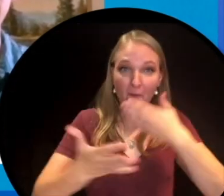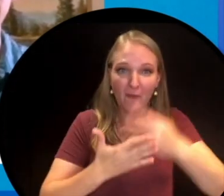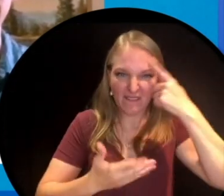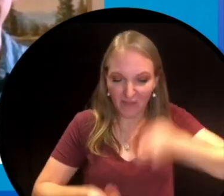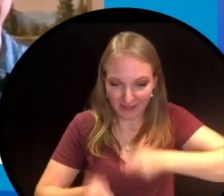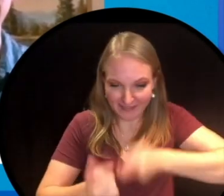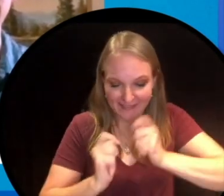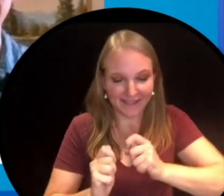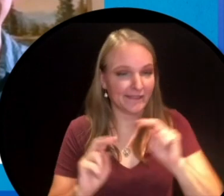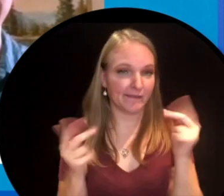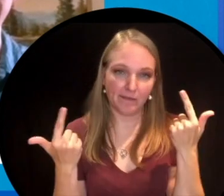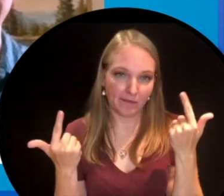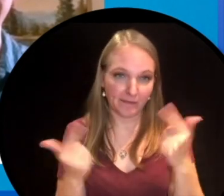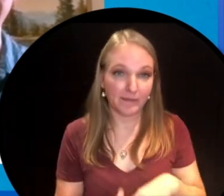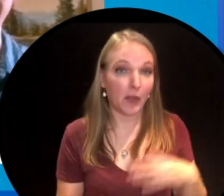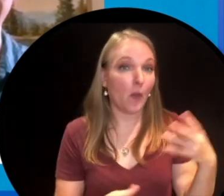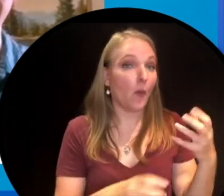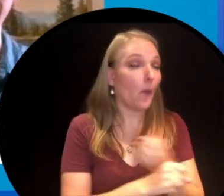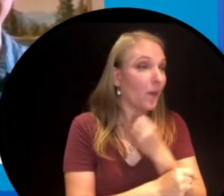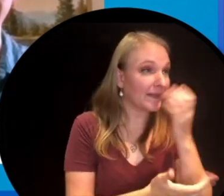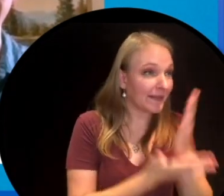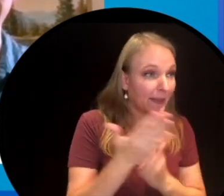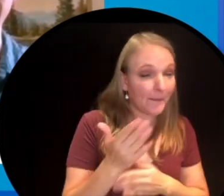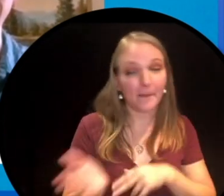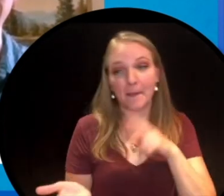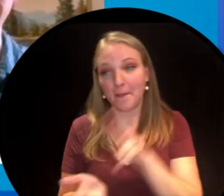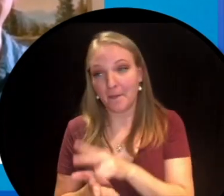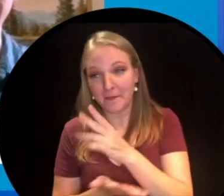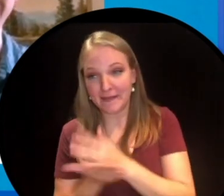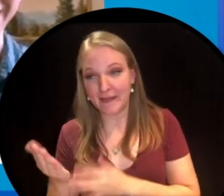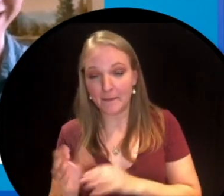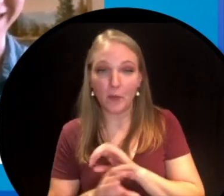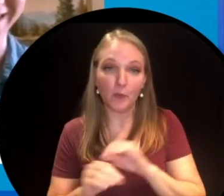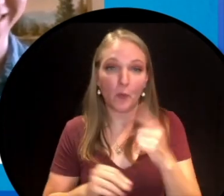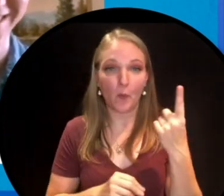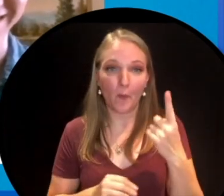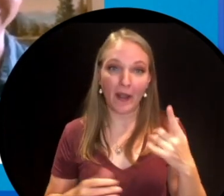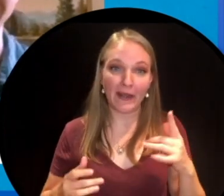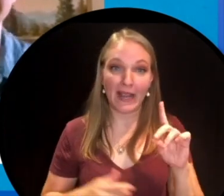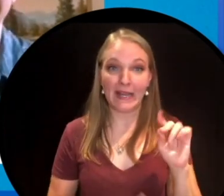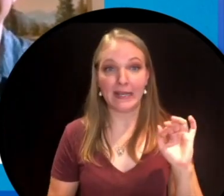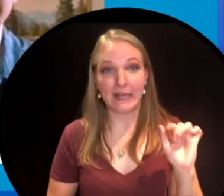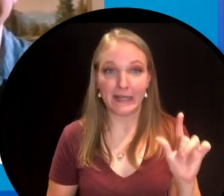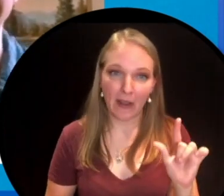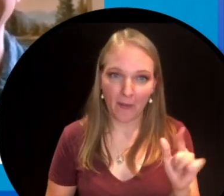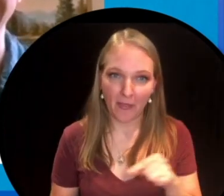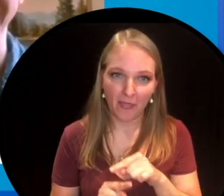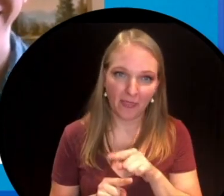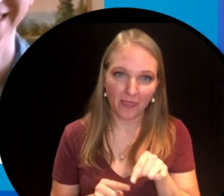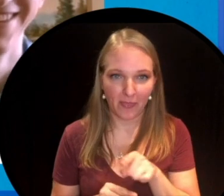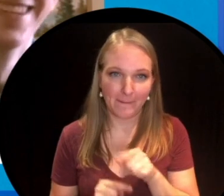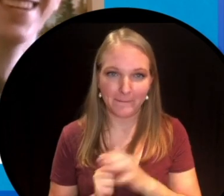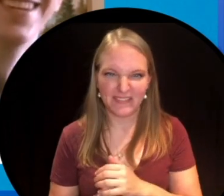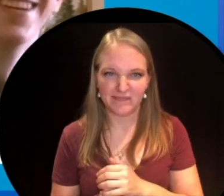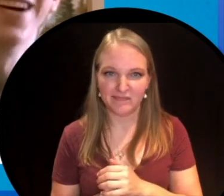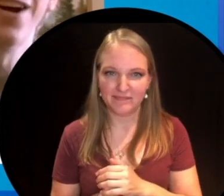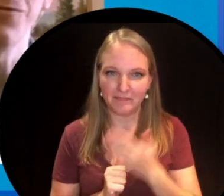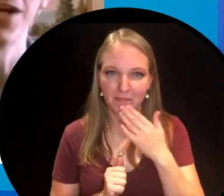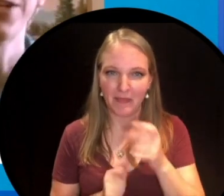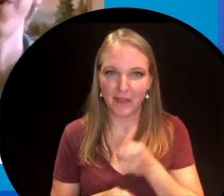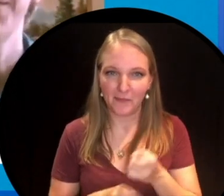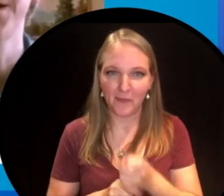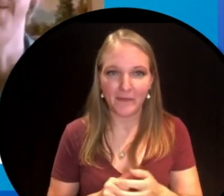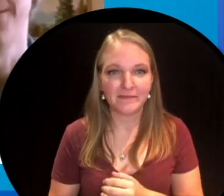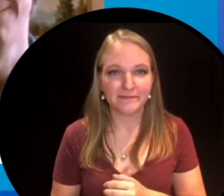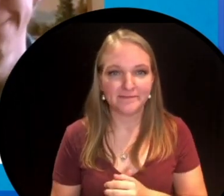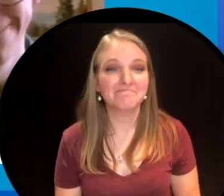either. Win some, you'll lose some. Nobody dug them. Sorry. All right, why don't you wrap us up.